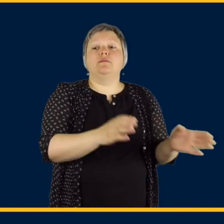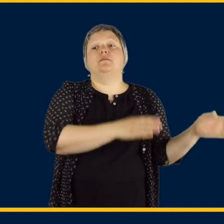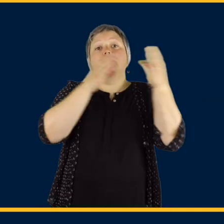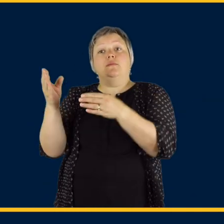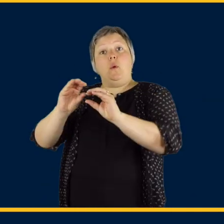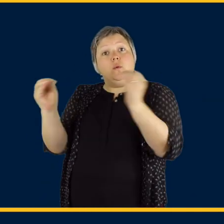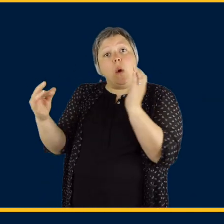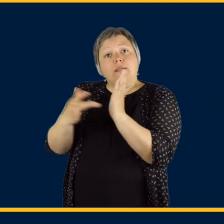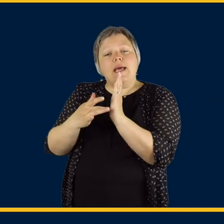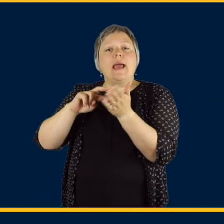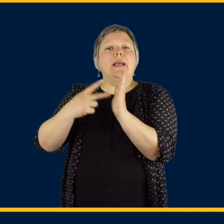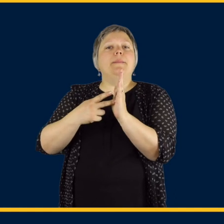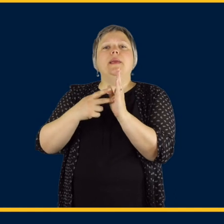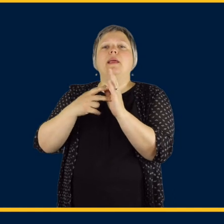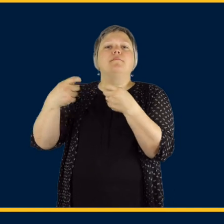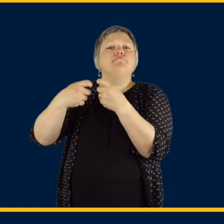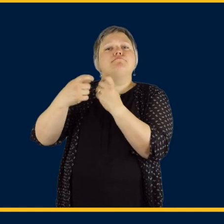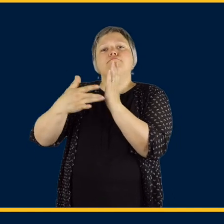No tech systems do not use electronics.